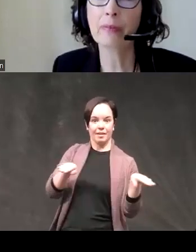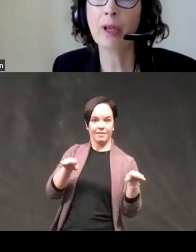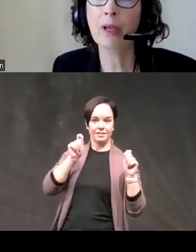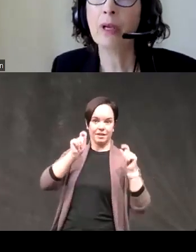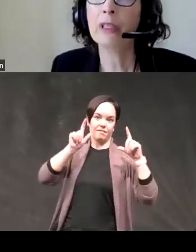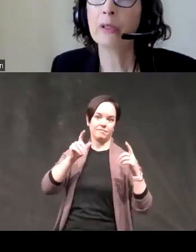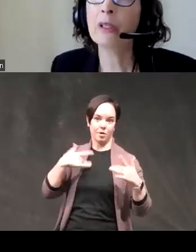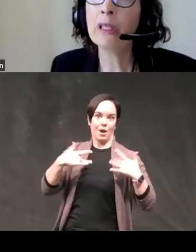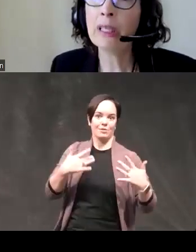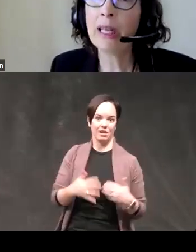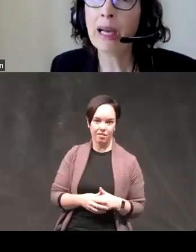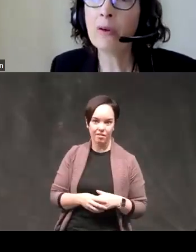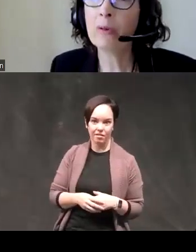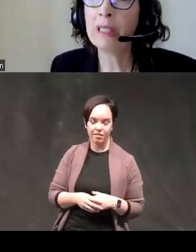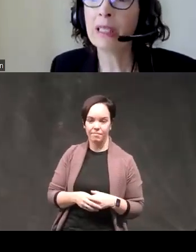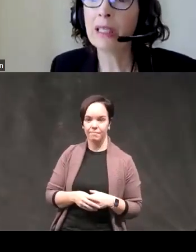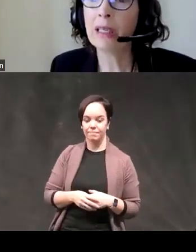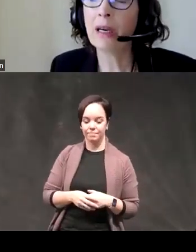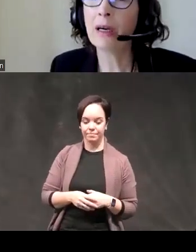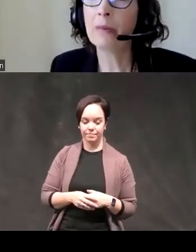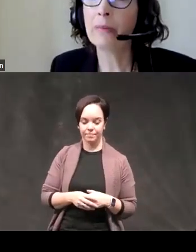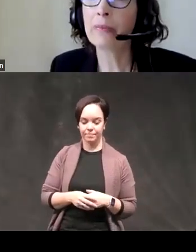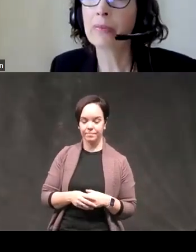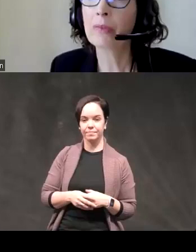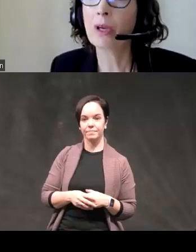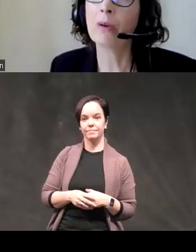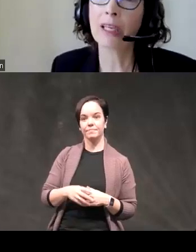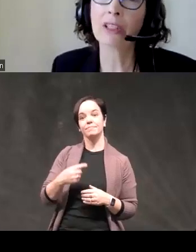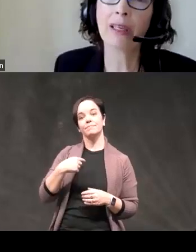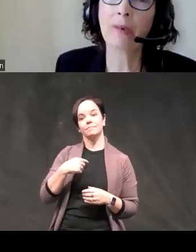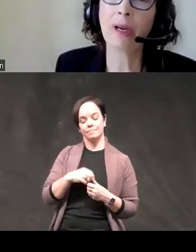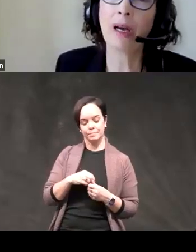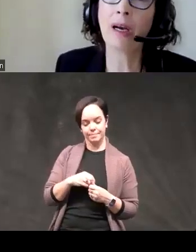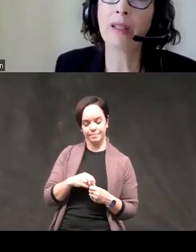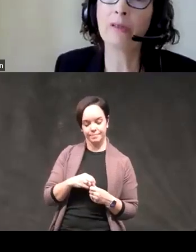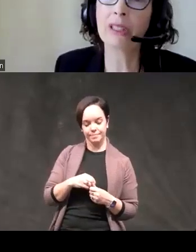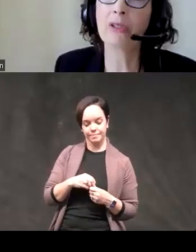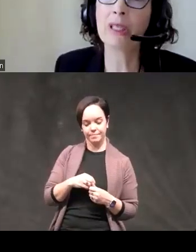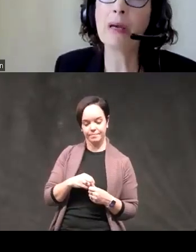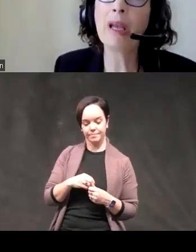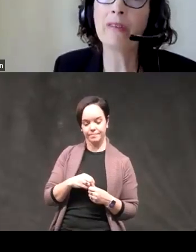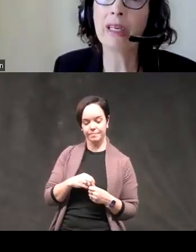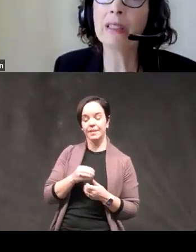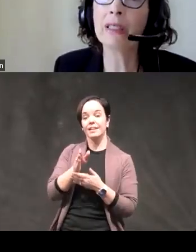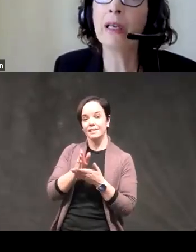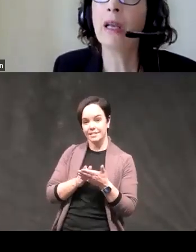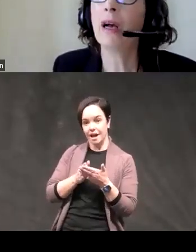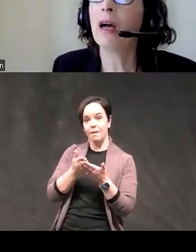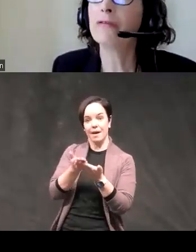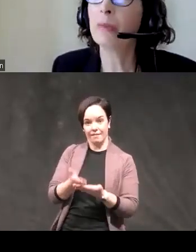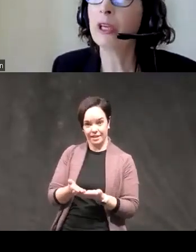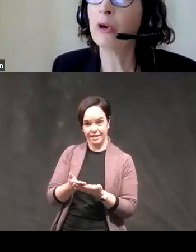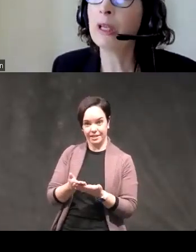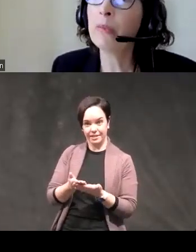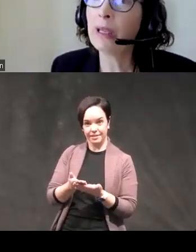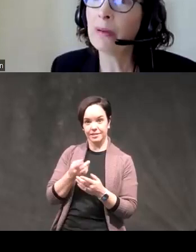so to look at that what we did um oh actually uh there was also some evidence from a yohimbian